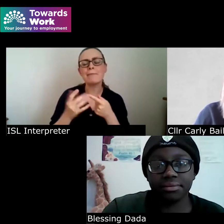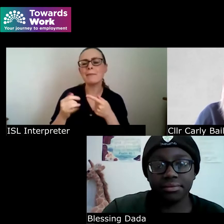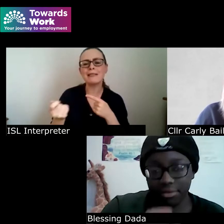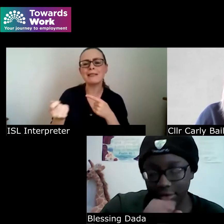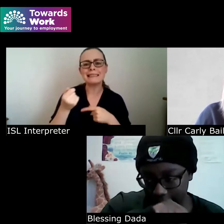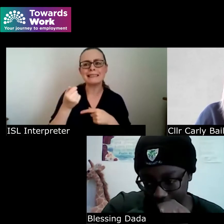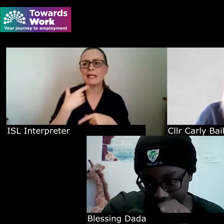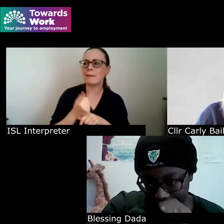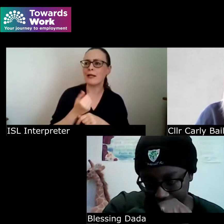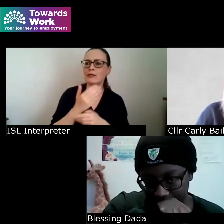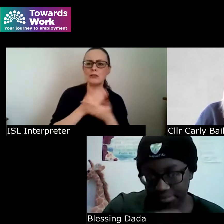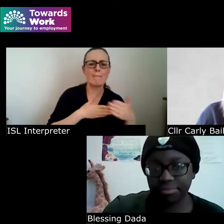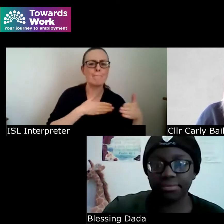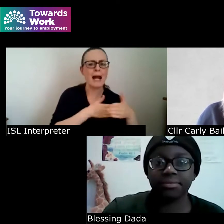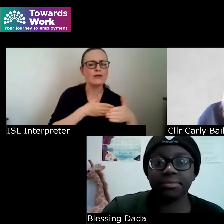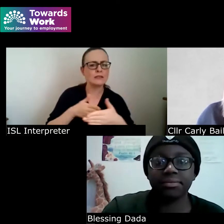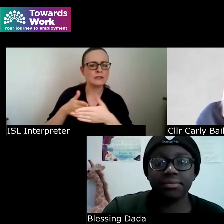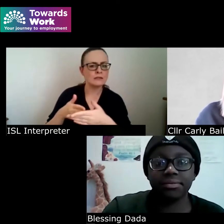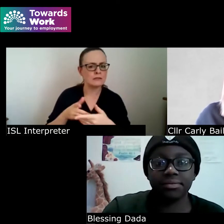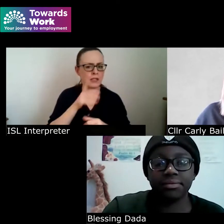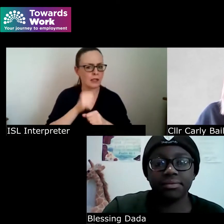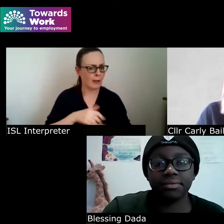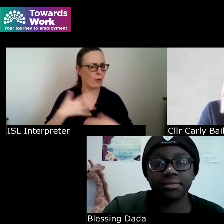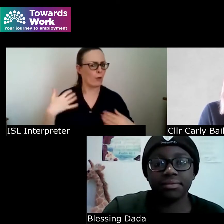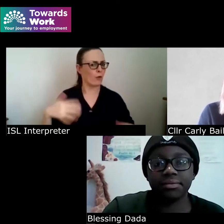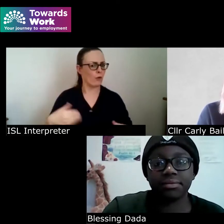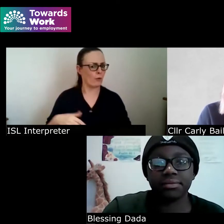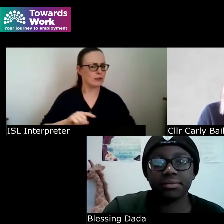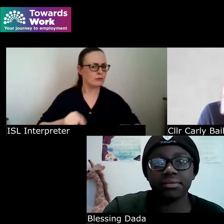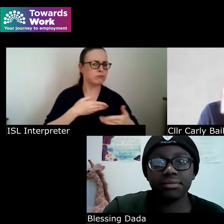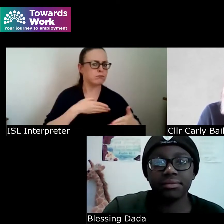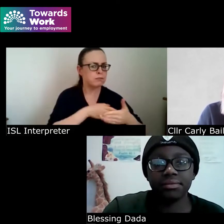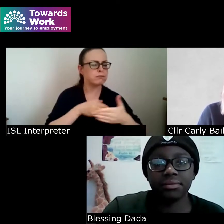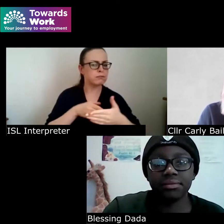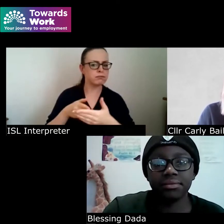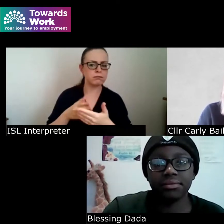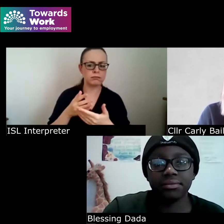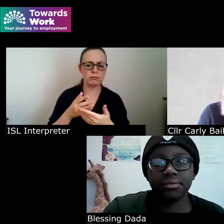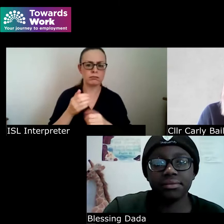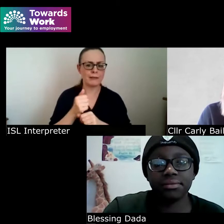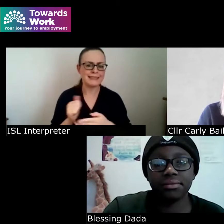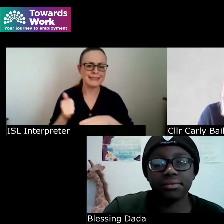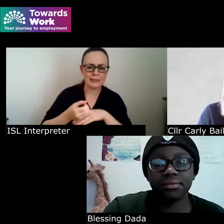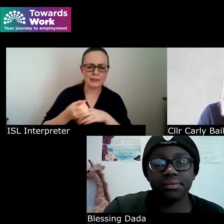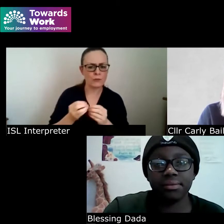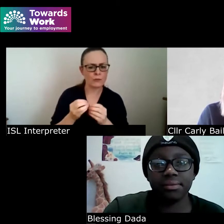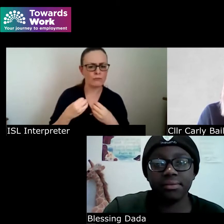were maybe the greatest barriers you had in terms of trying to to set that up and get it going sure